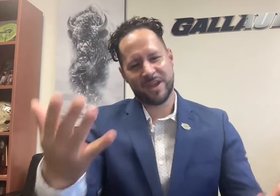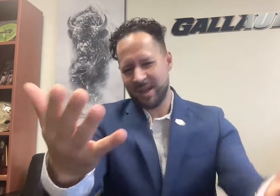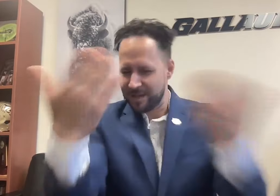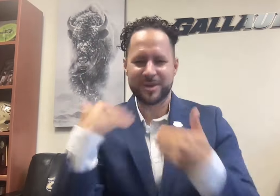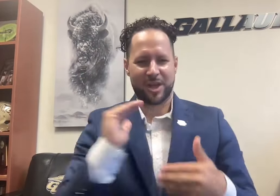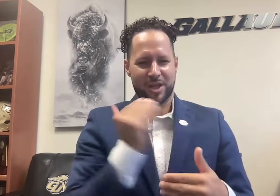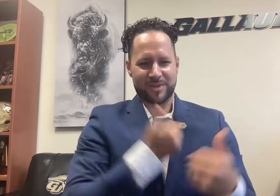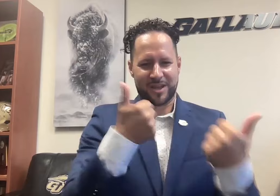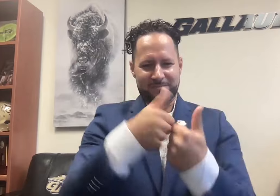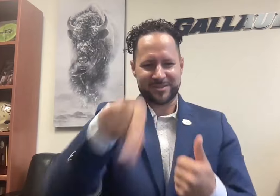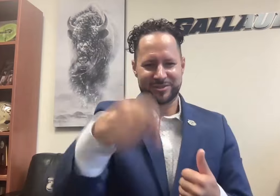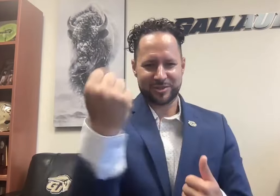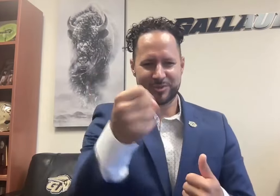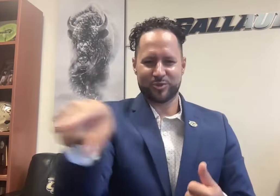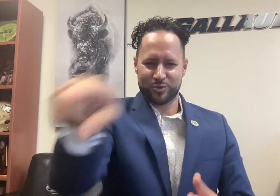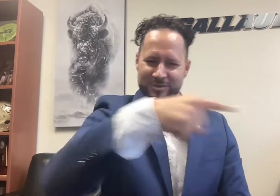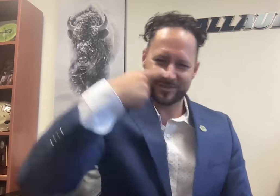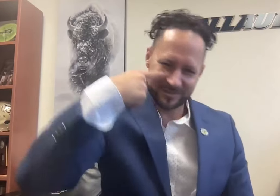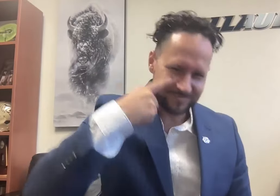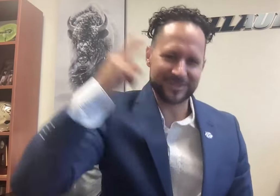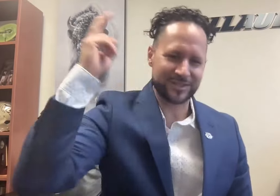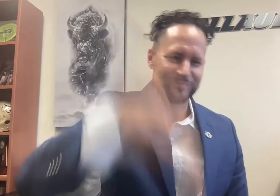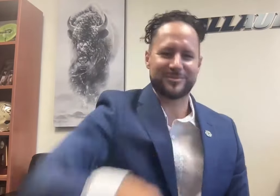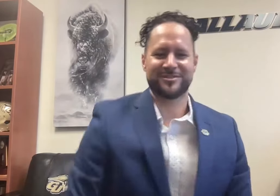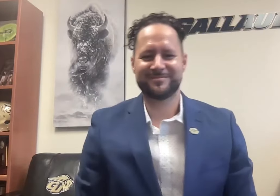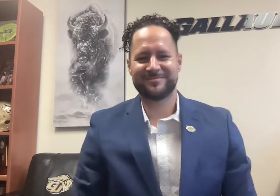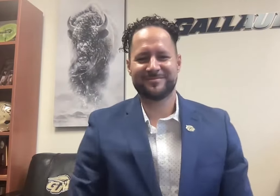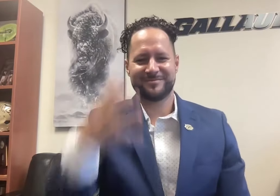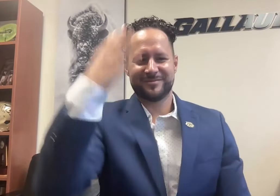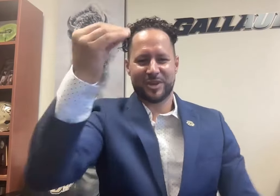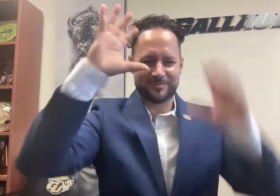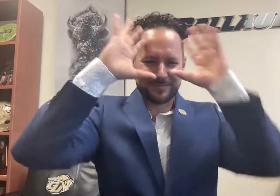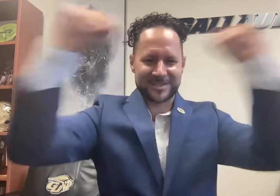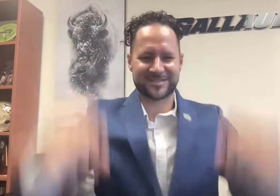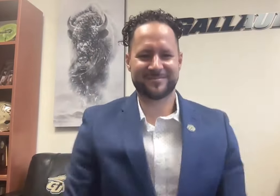Come to our game on Saturday at noon and witness history! Go Bison!